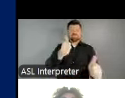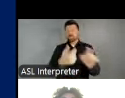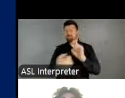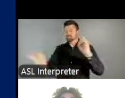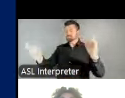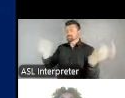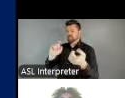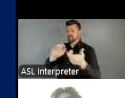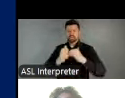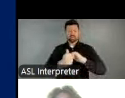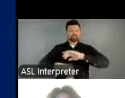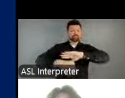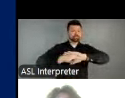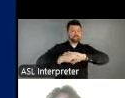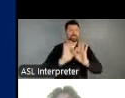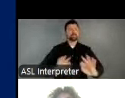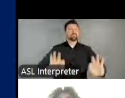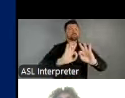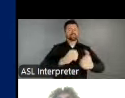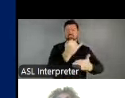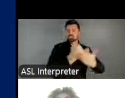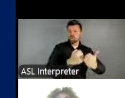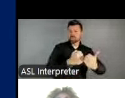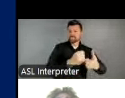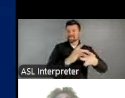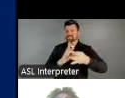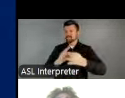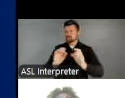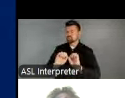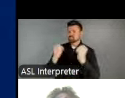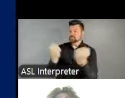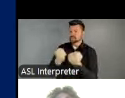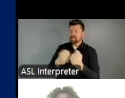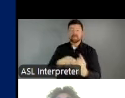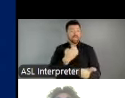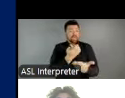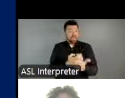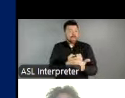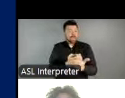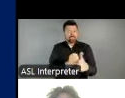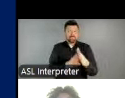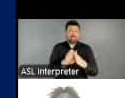the arts and artists in our society. The economic development argument is still important and valid,